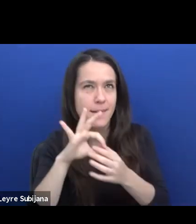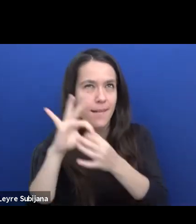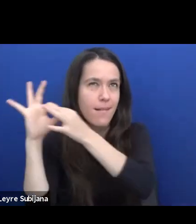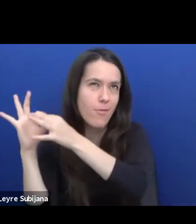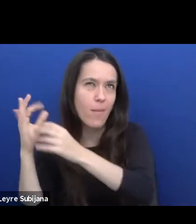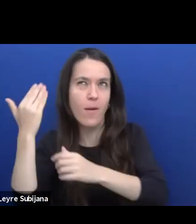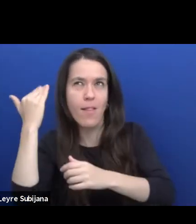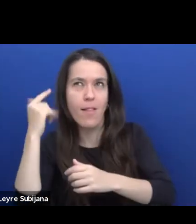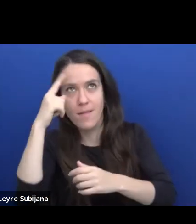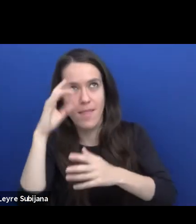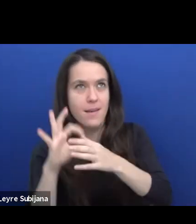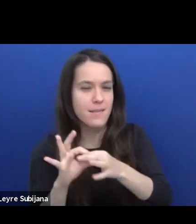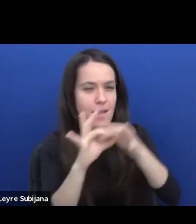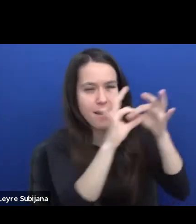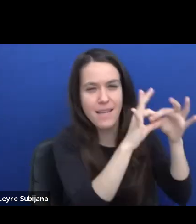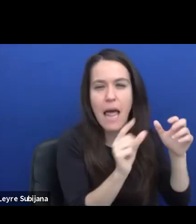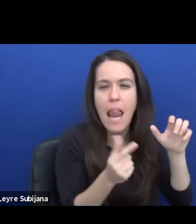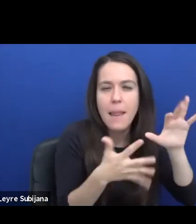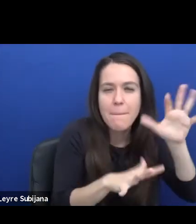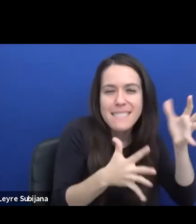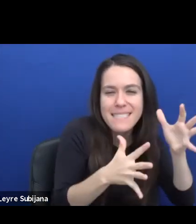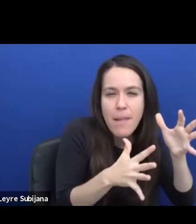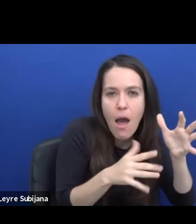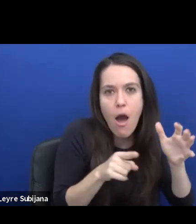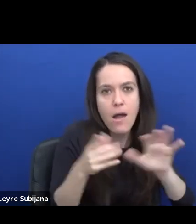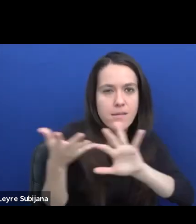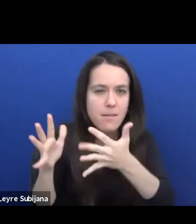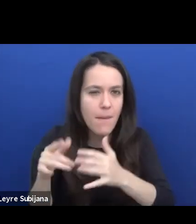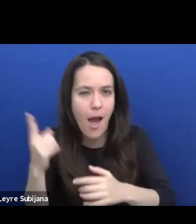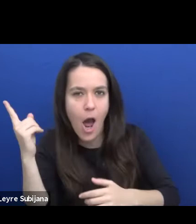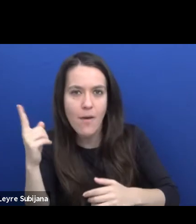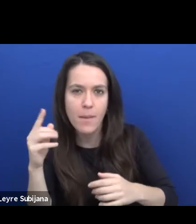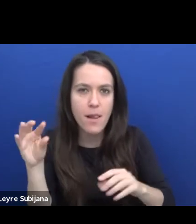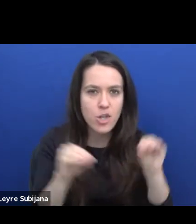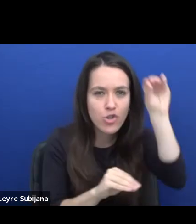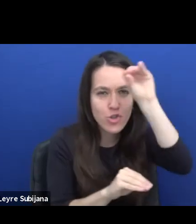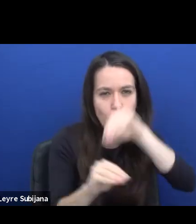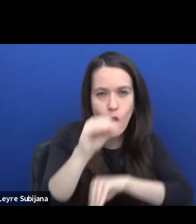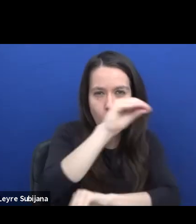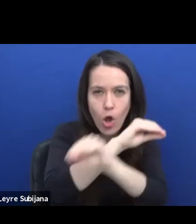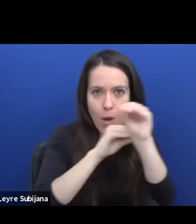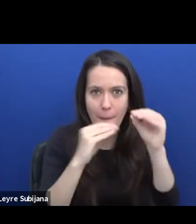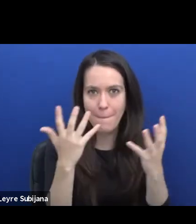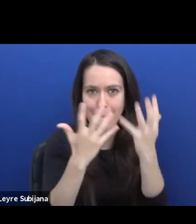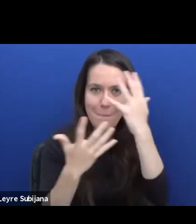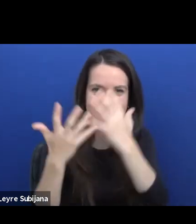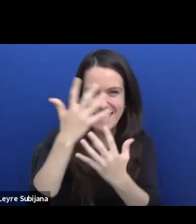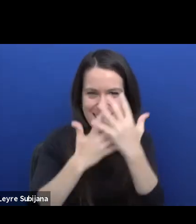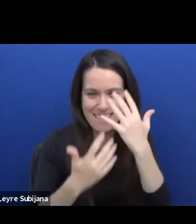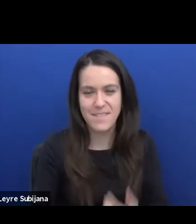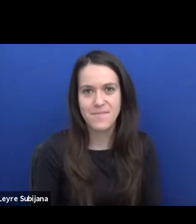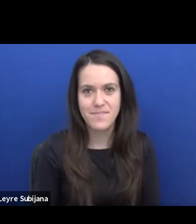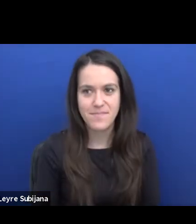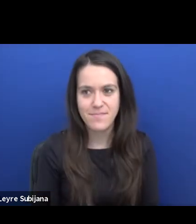and say it's a little bit like this. The show that we had in , the demo crisis,